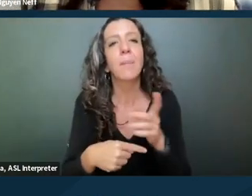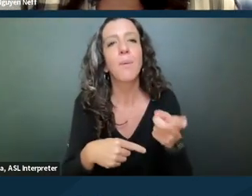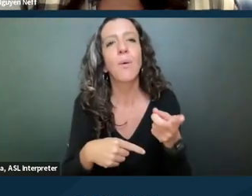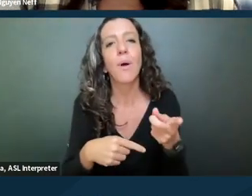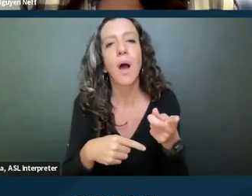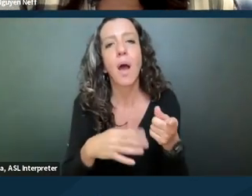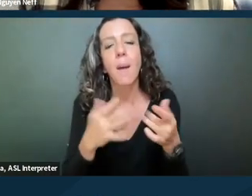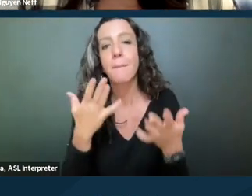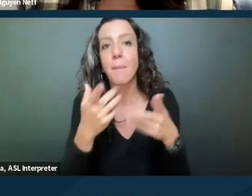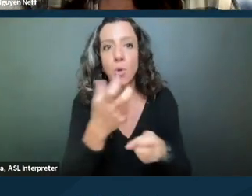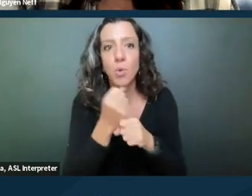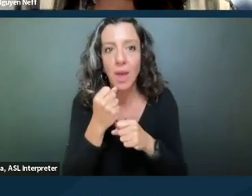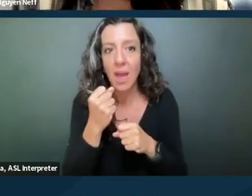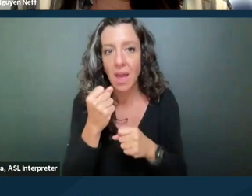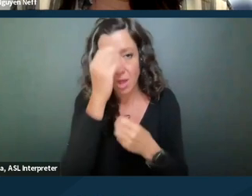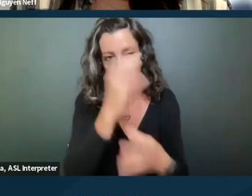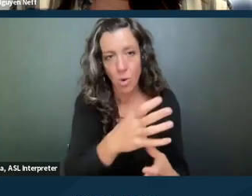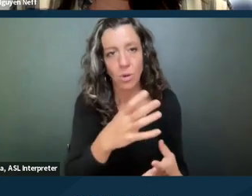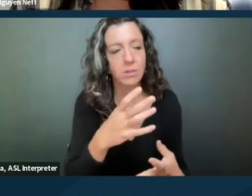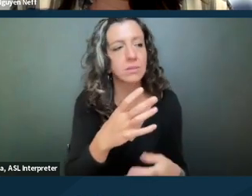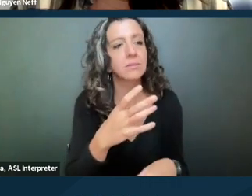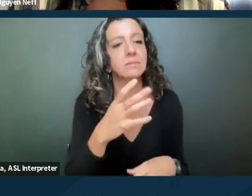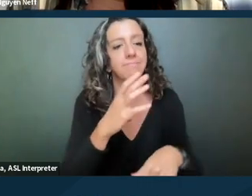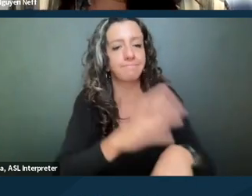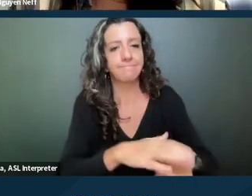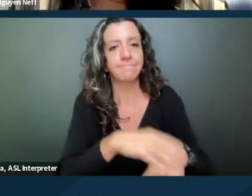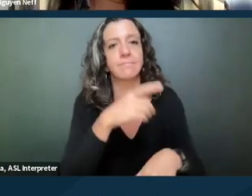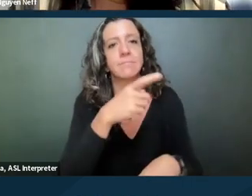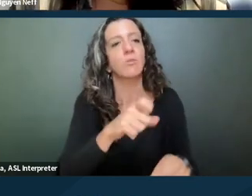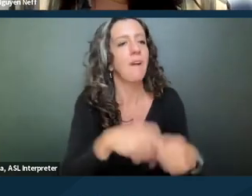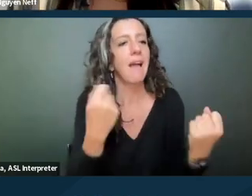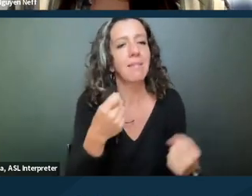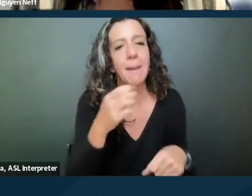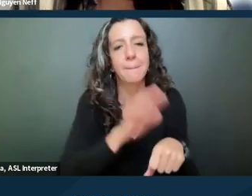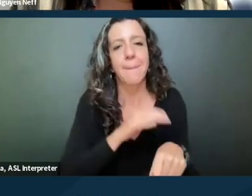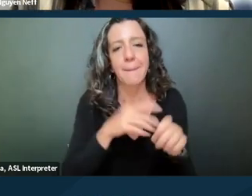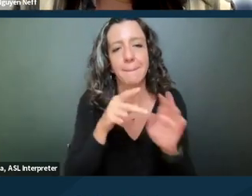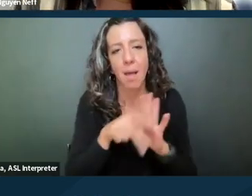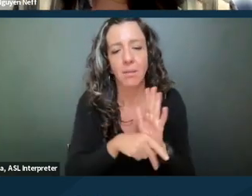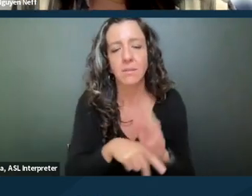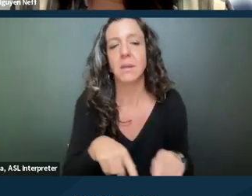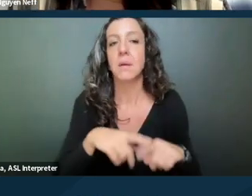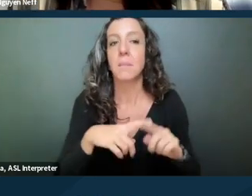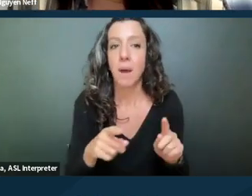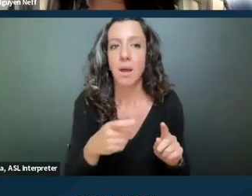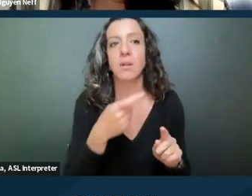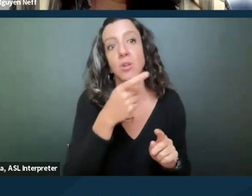you've received a notice for having violating a pet policy, but you're requesting a reasonable accommodation